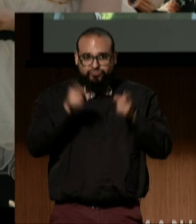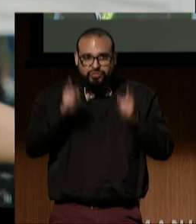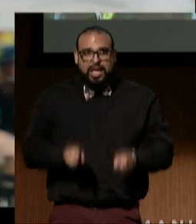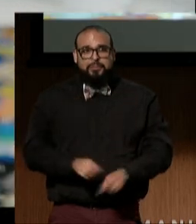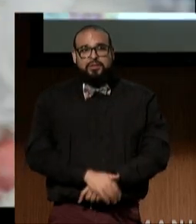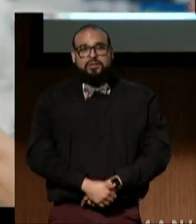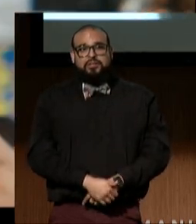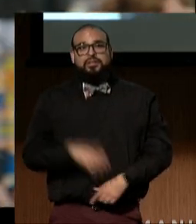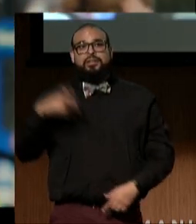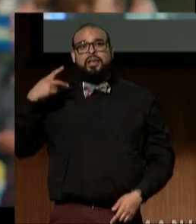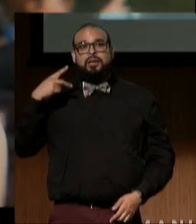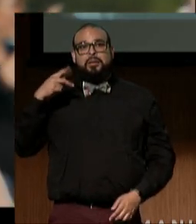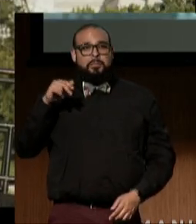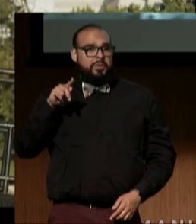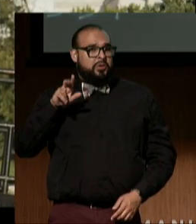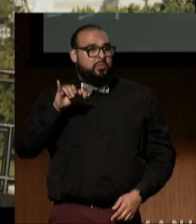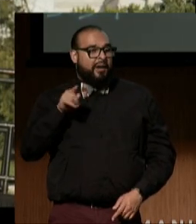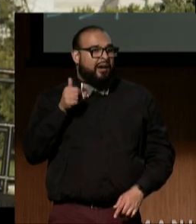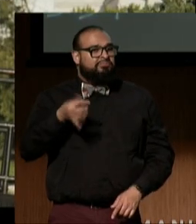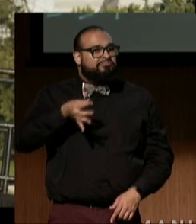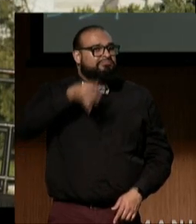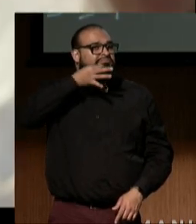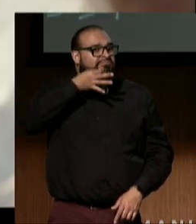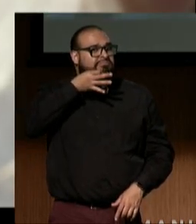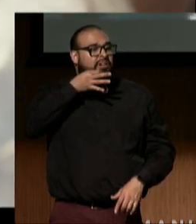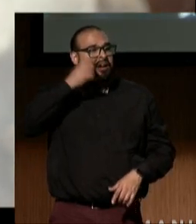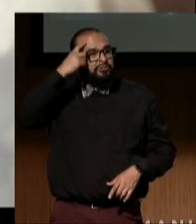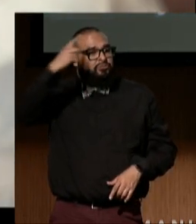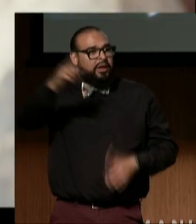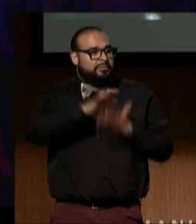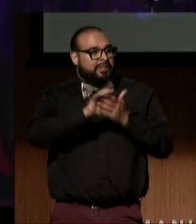Patrice is good at making dreams come true.